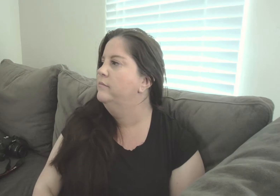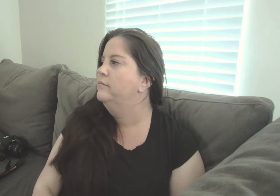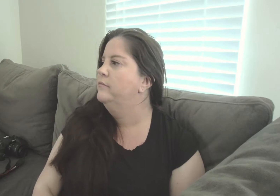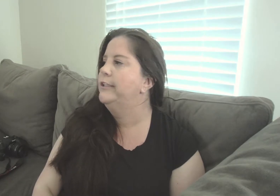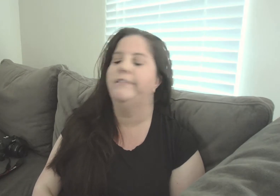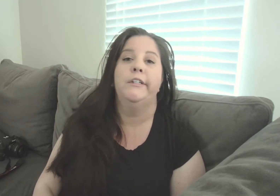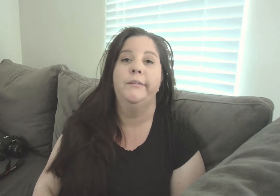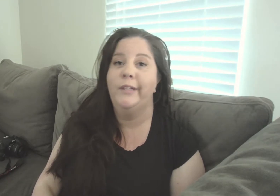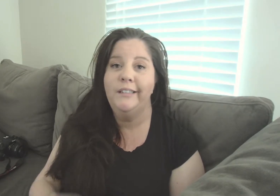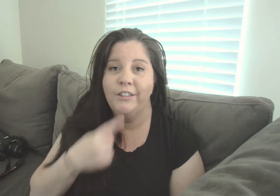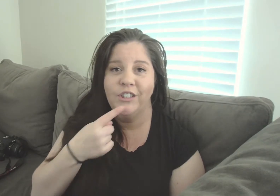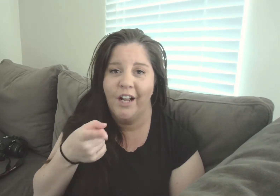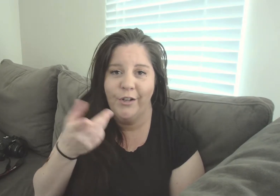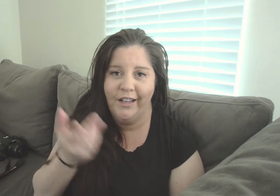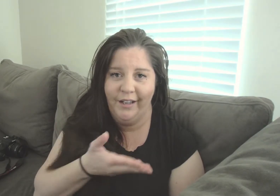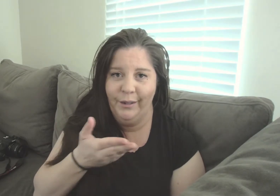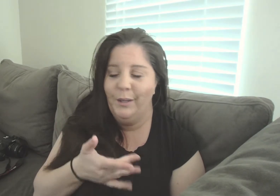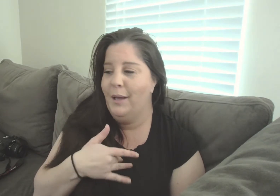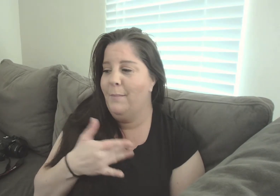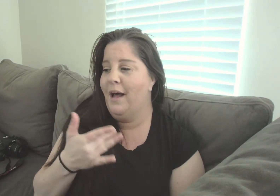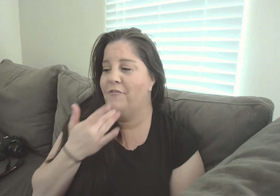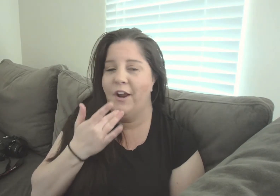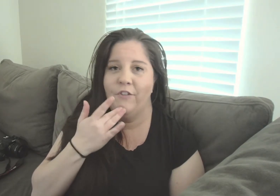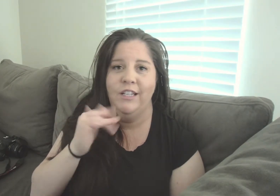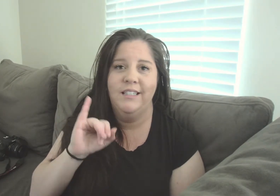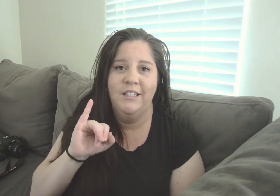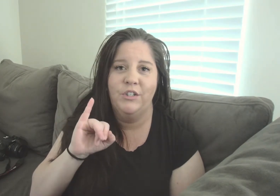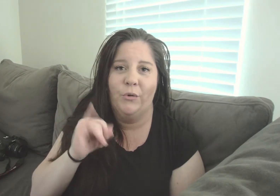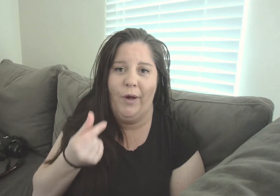Whatever, I'll just tell you here. My favorite is Instagram